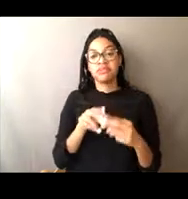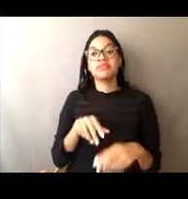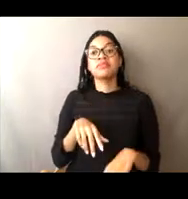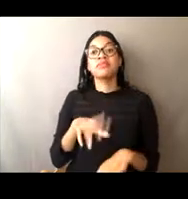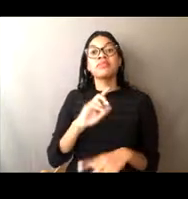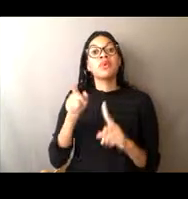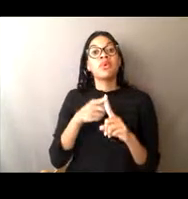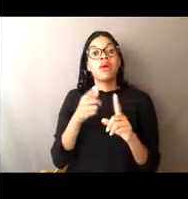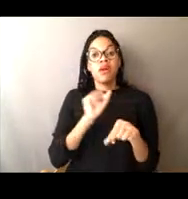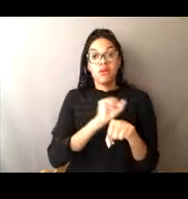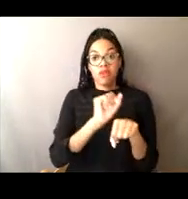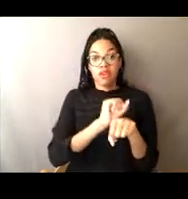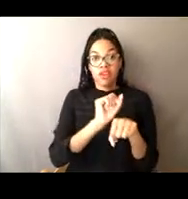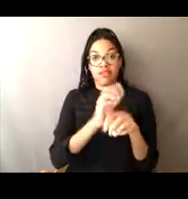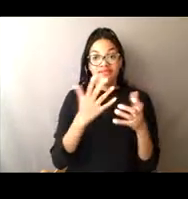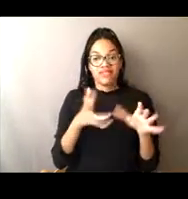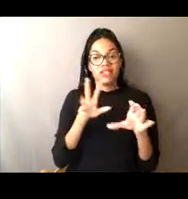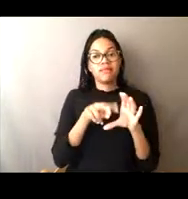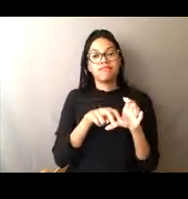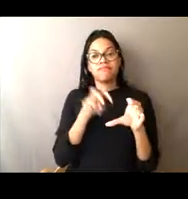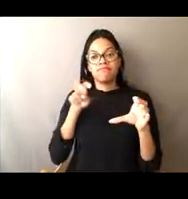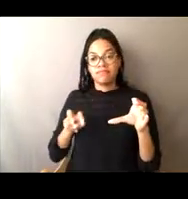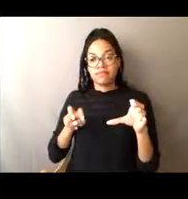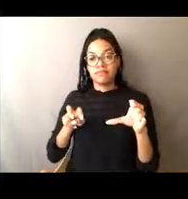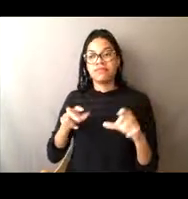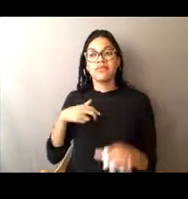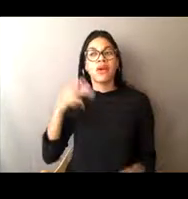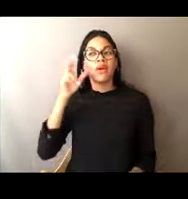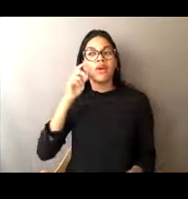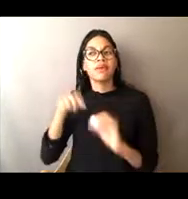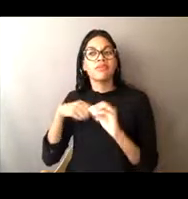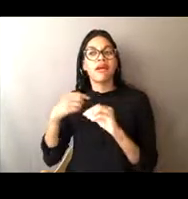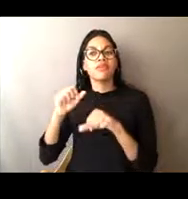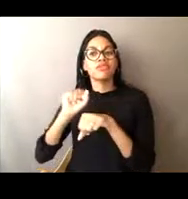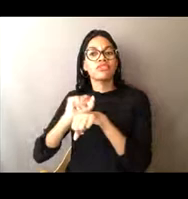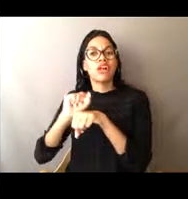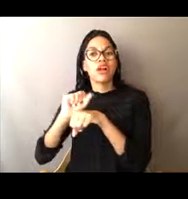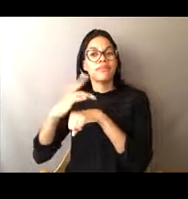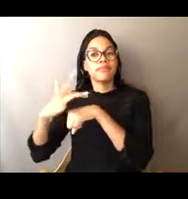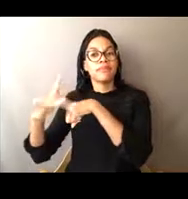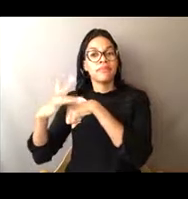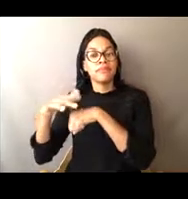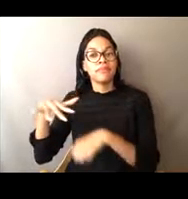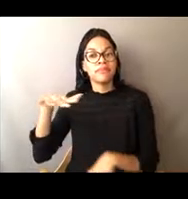that I heard about this job, actually, when I was in the Coast Guard, I interacted with a special agent